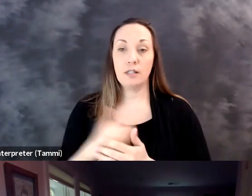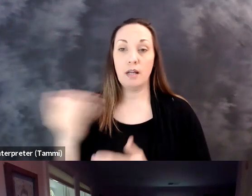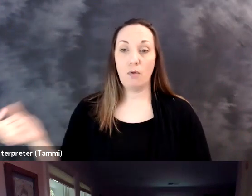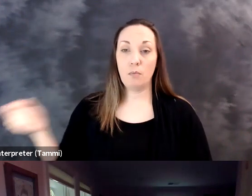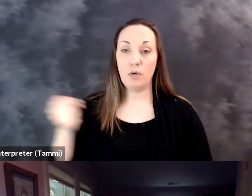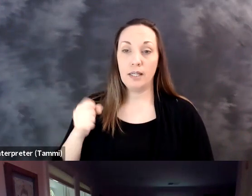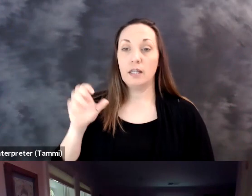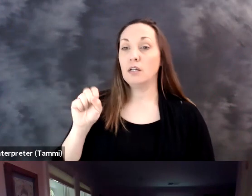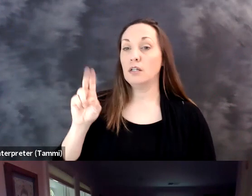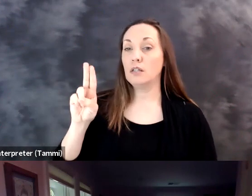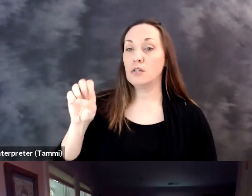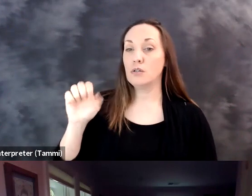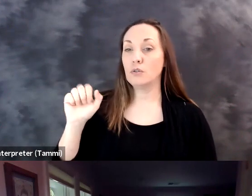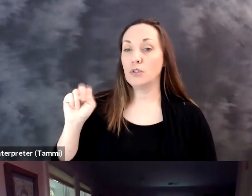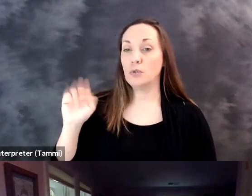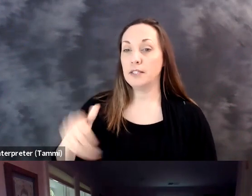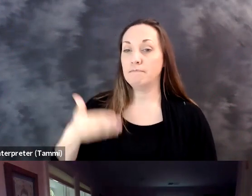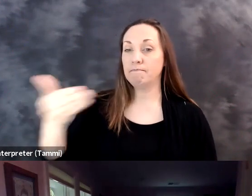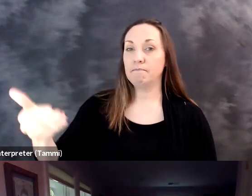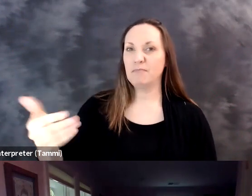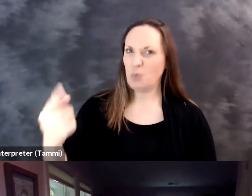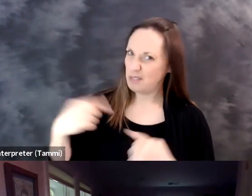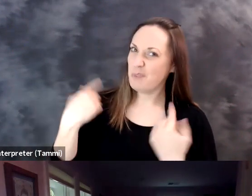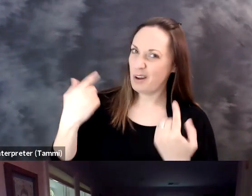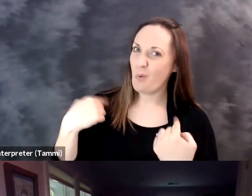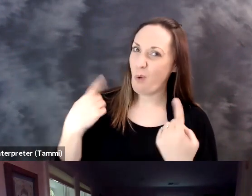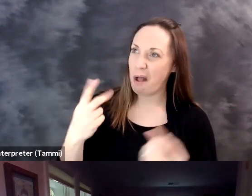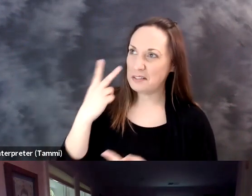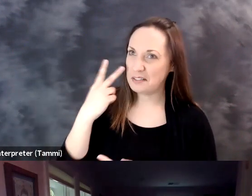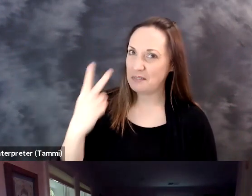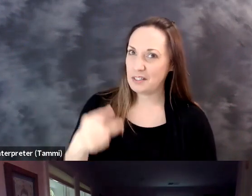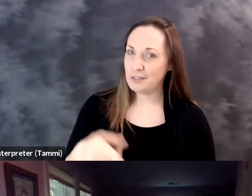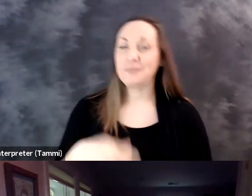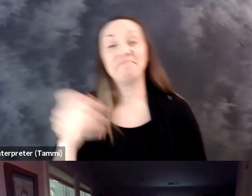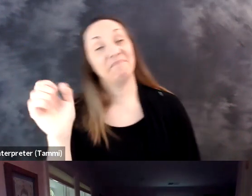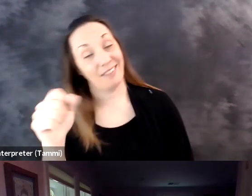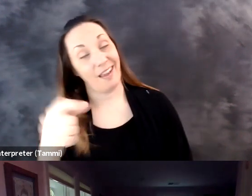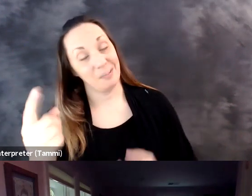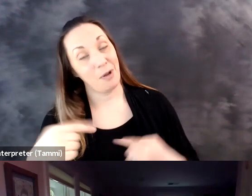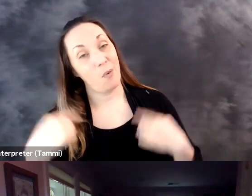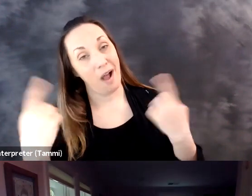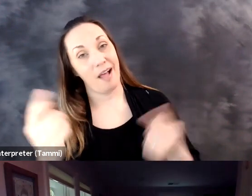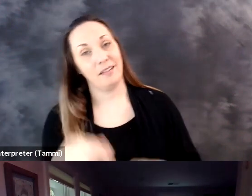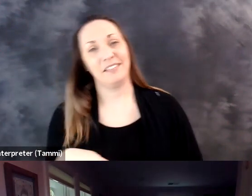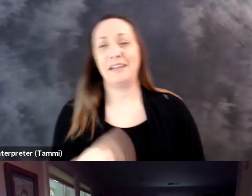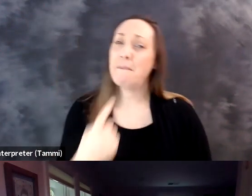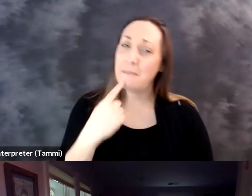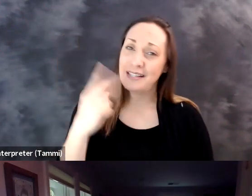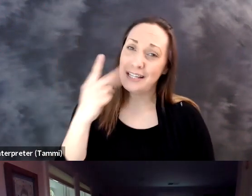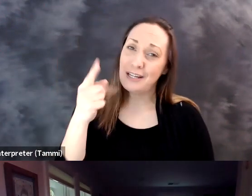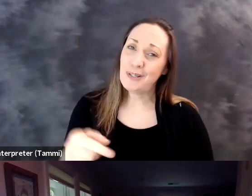as -- lightning talk and then a panel presentation. I want to bring in Susan, Susan, it's been awhile since I've seen you.